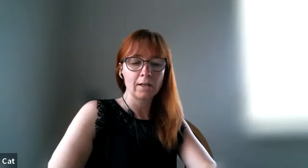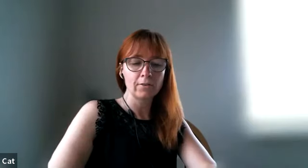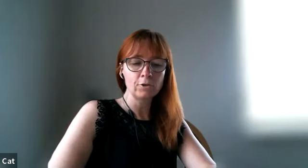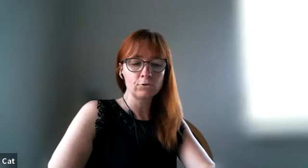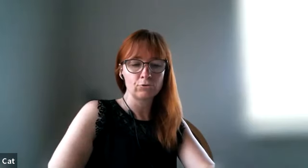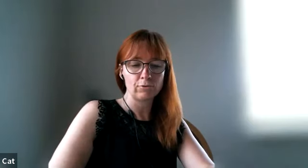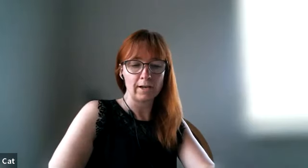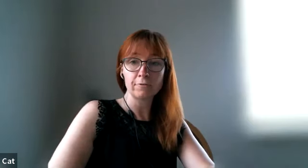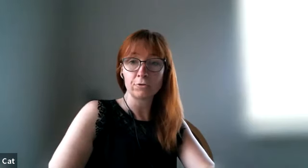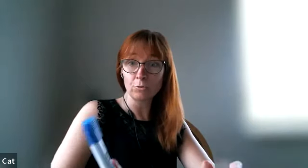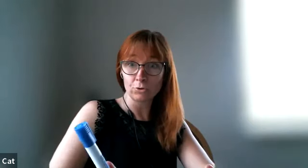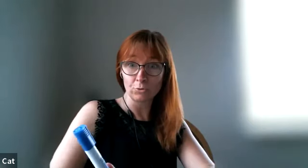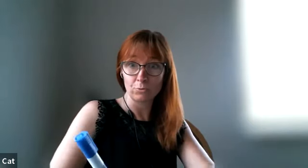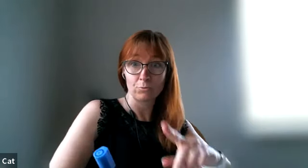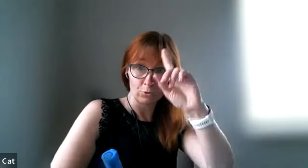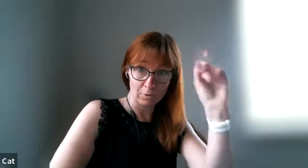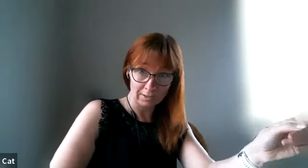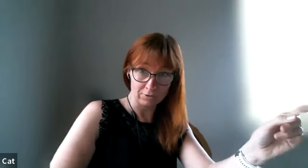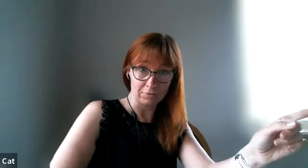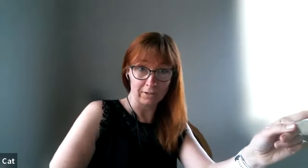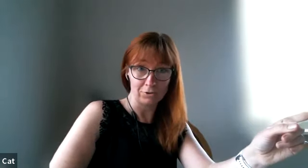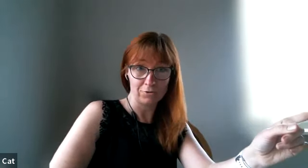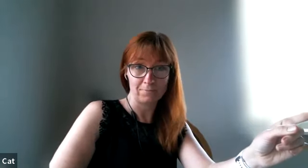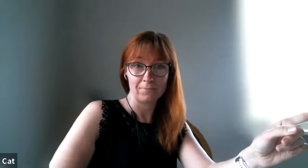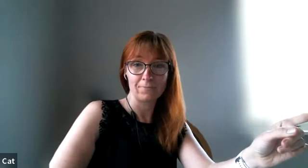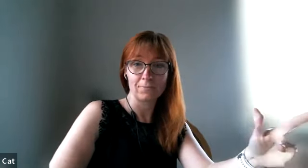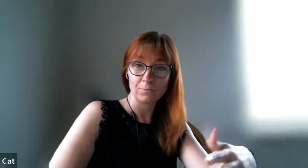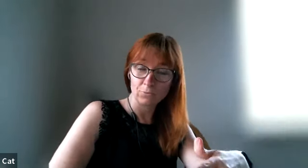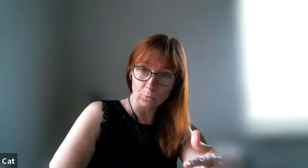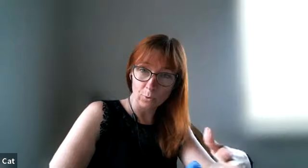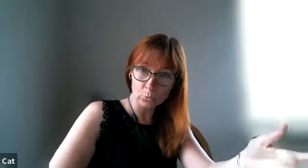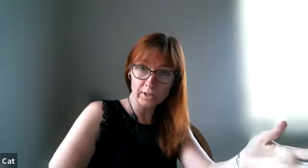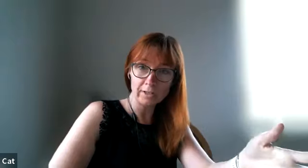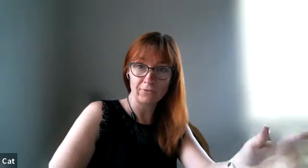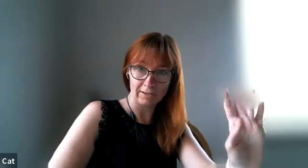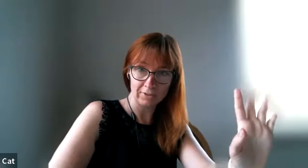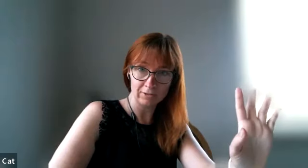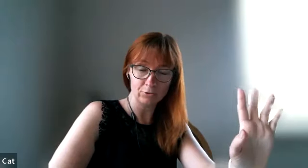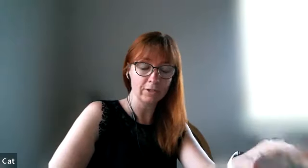then you can try if you don't know your partner's love language for one week five days only